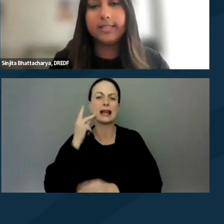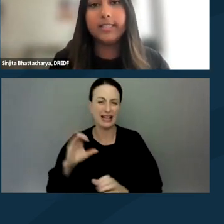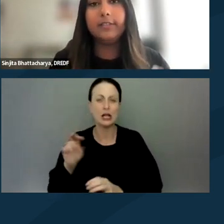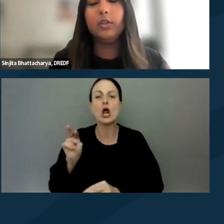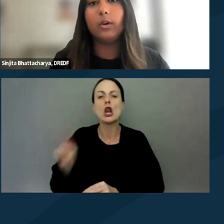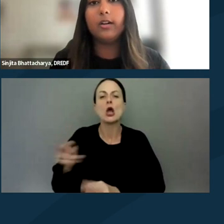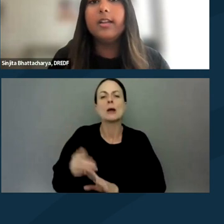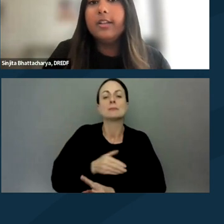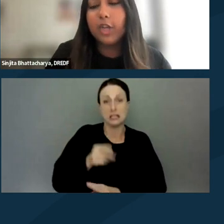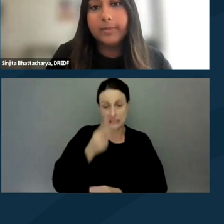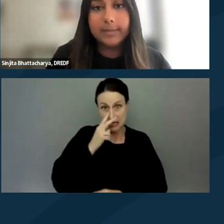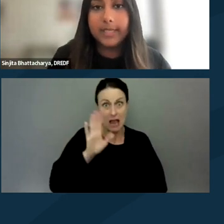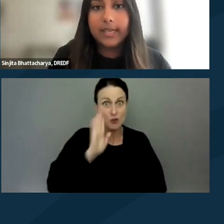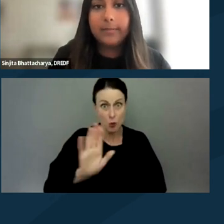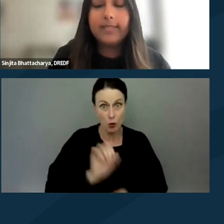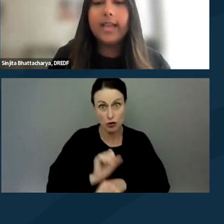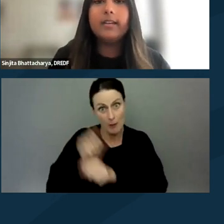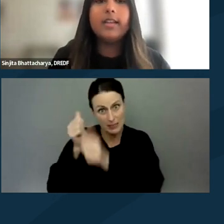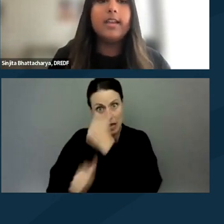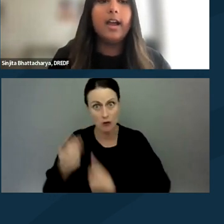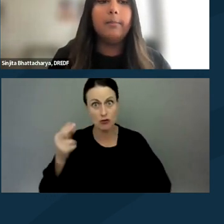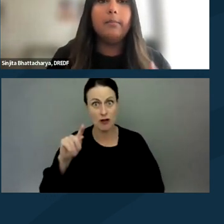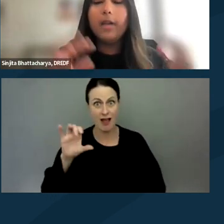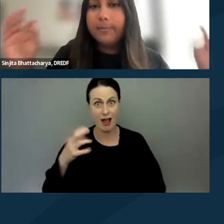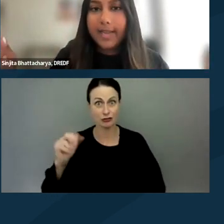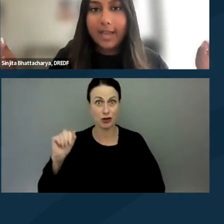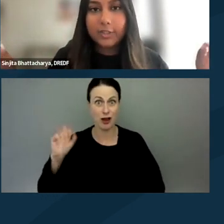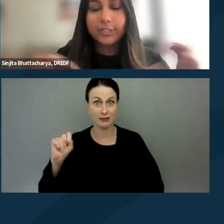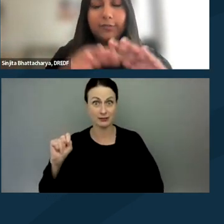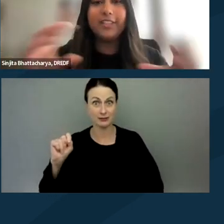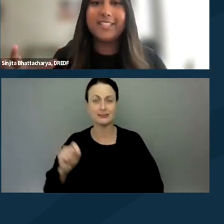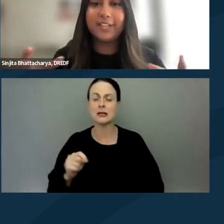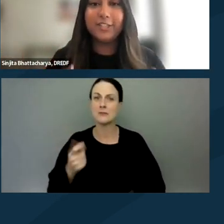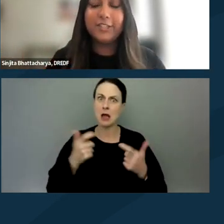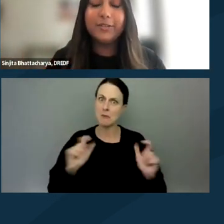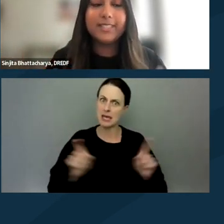to see if your job is implicated by that. And big asterisk for this section too is